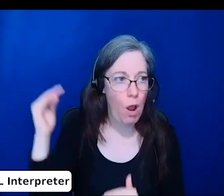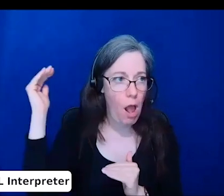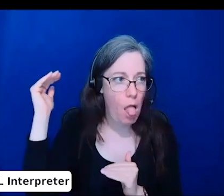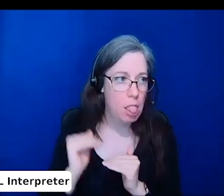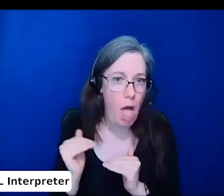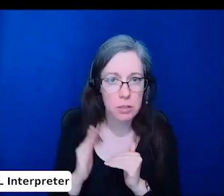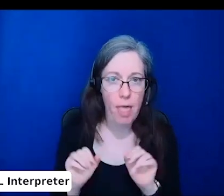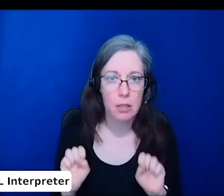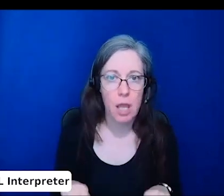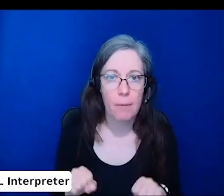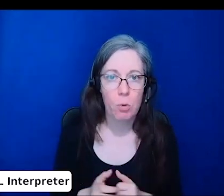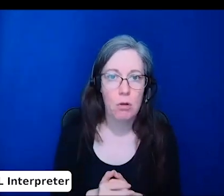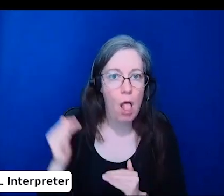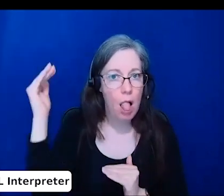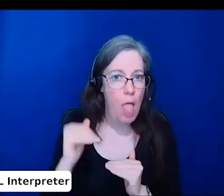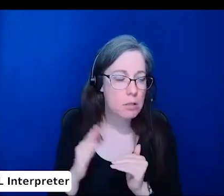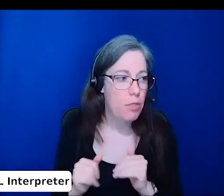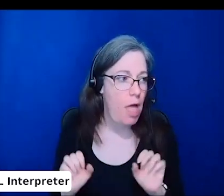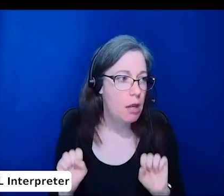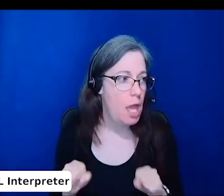and less able to perform these laboratory tasks.